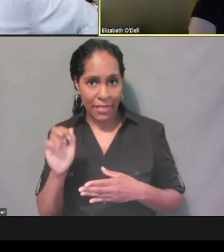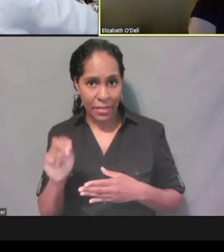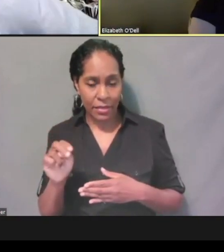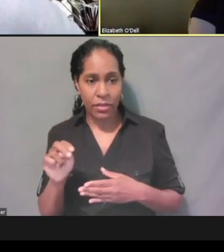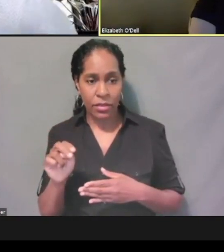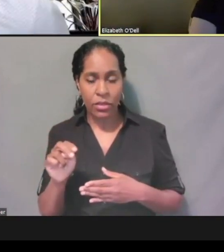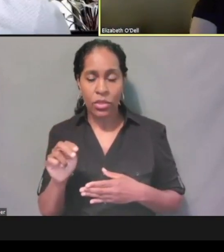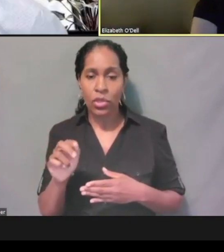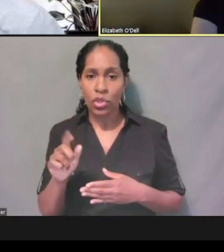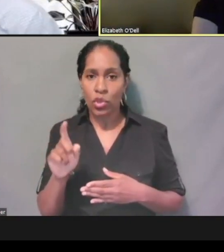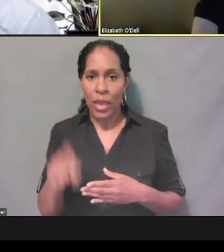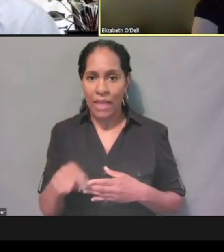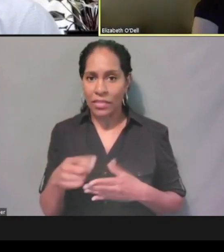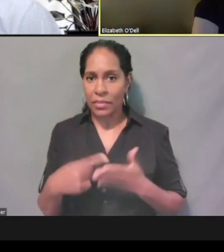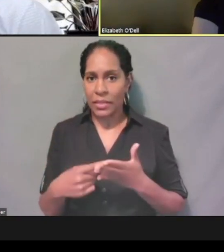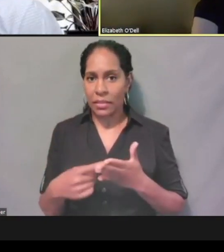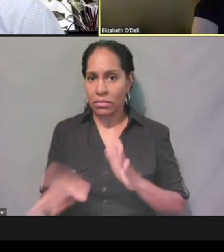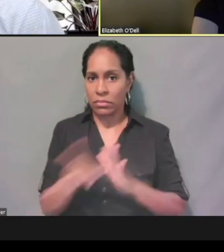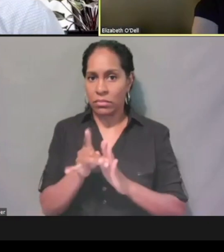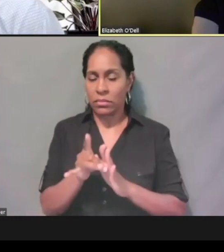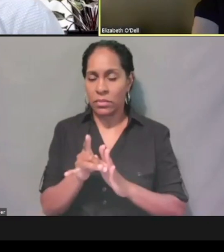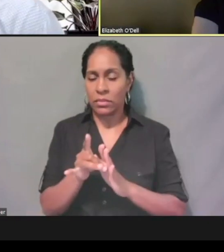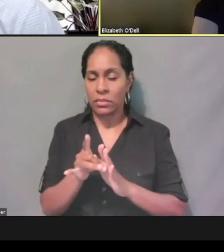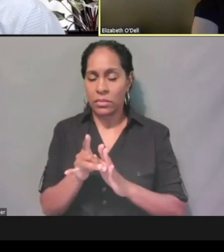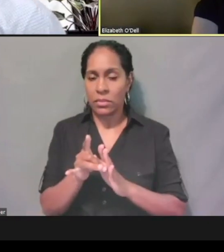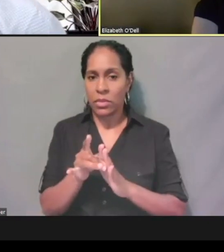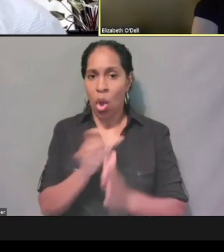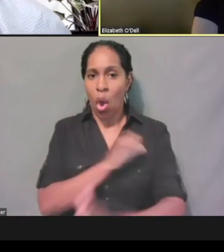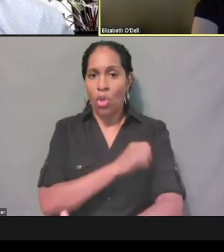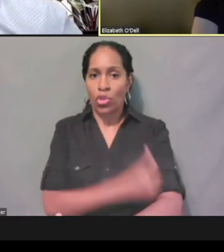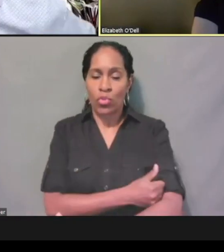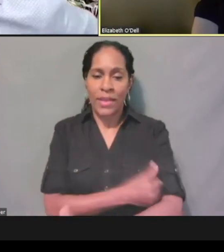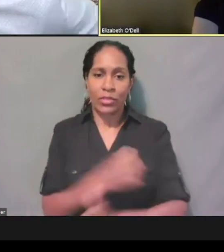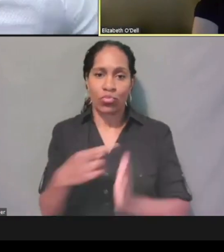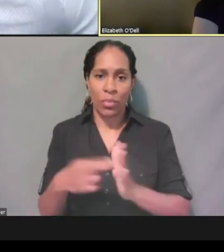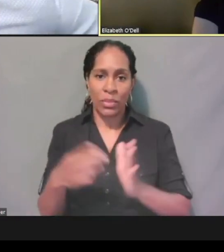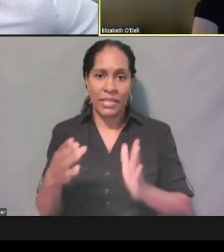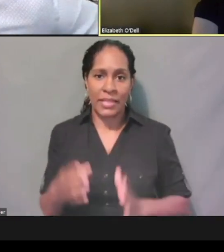as an authorized representative for that individual.